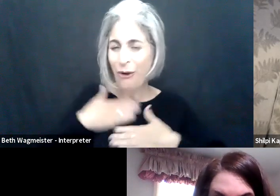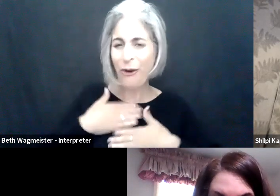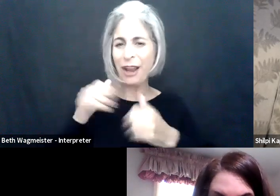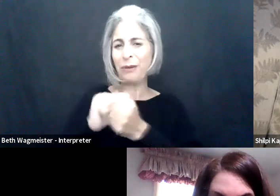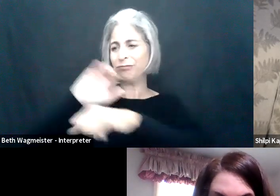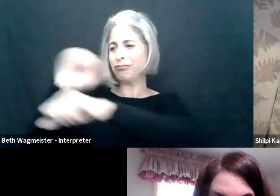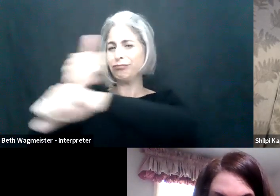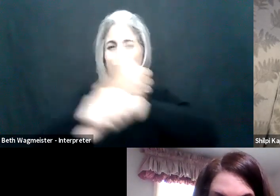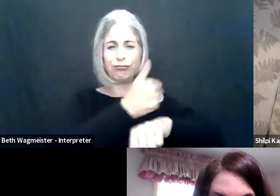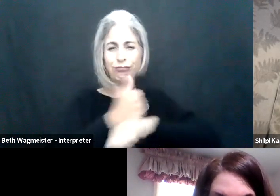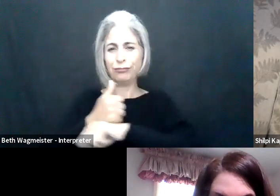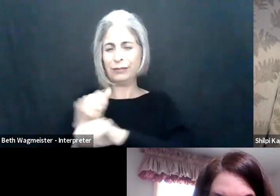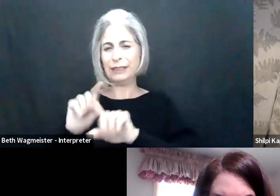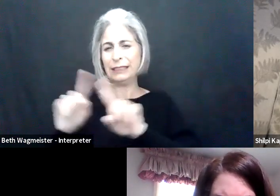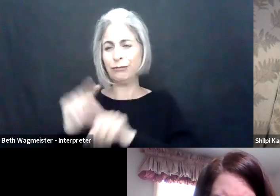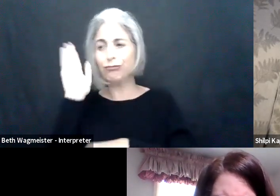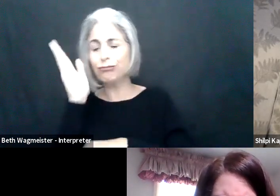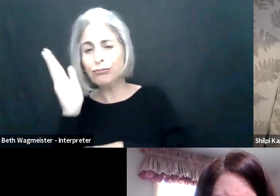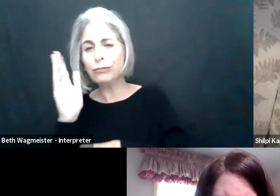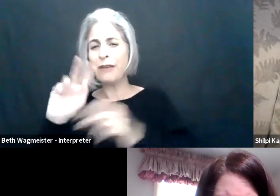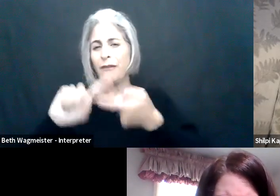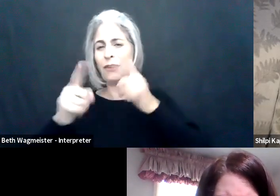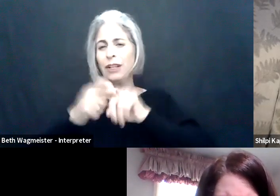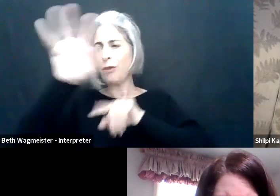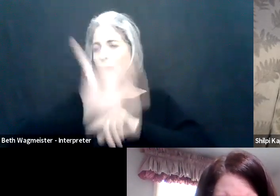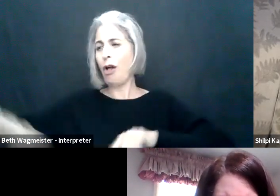The large sessions, and people enjoying time with our exhibitors, colleagues and